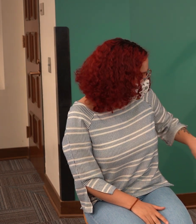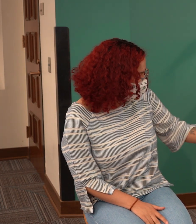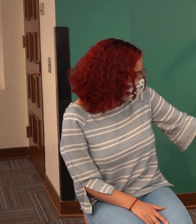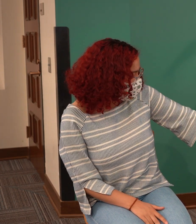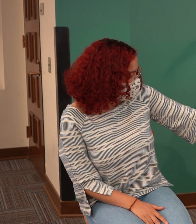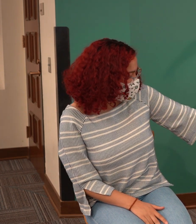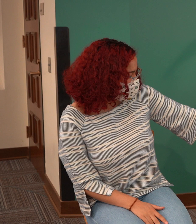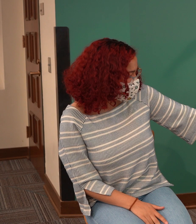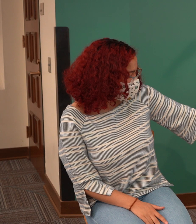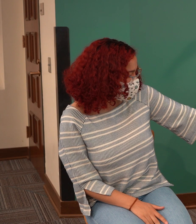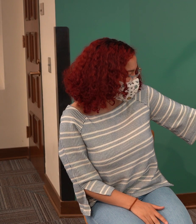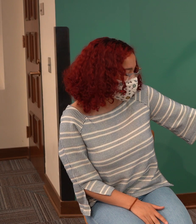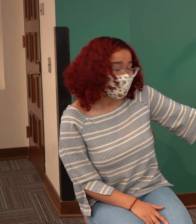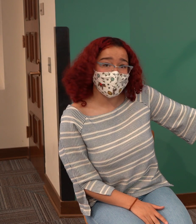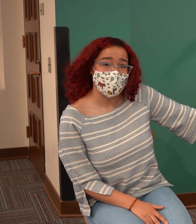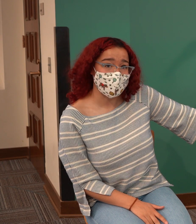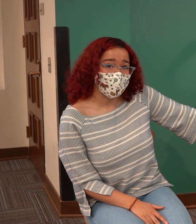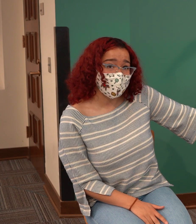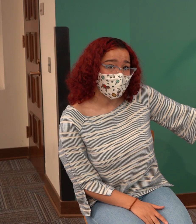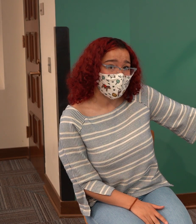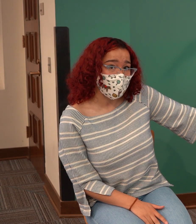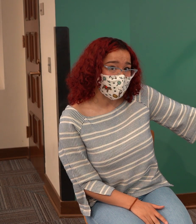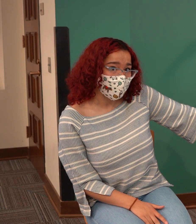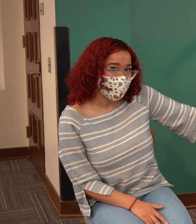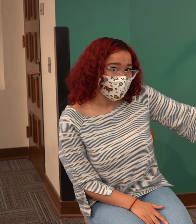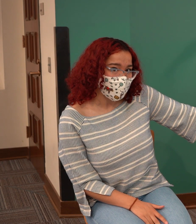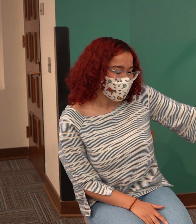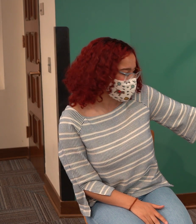We'll say hello to our puppet friend Ursa.